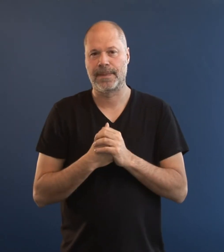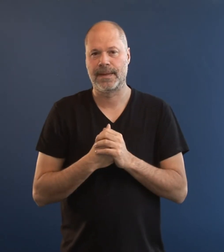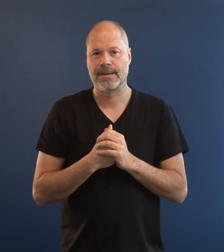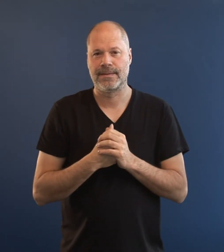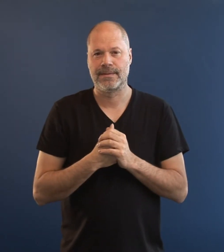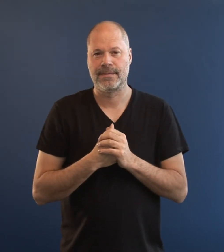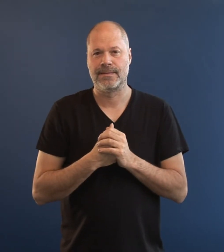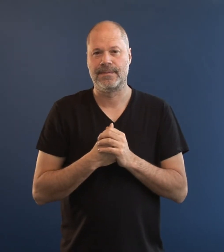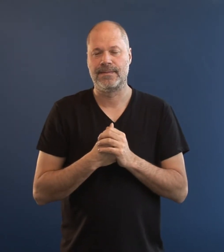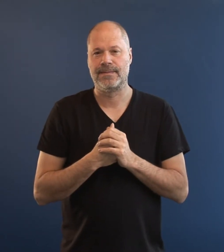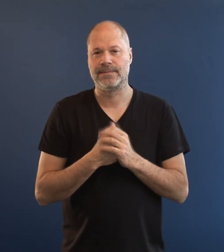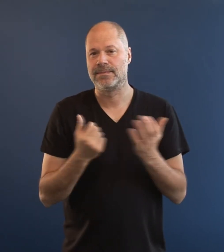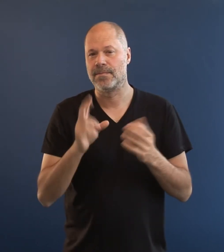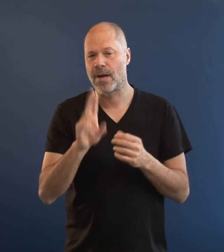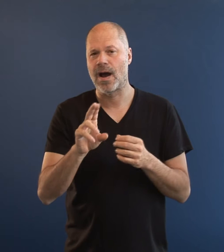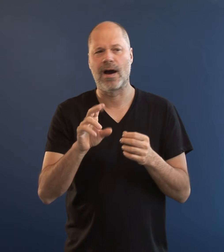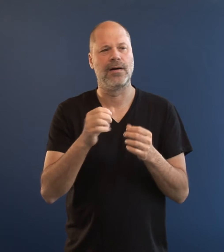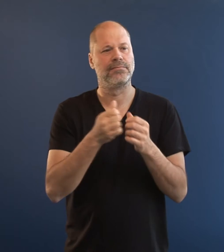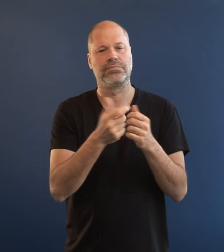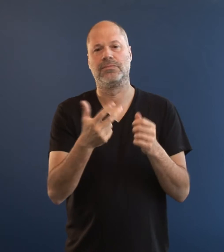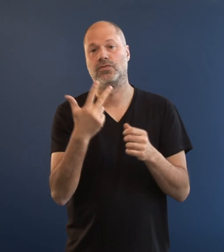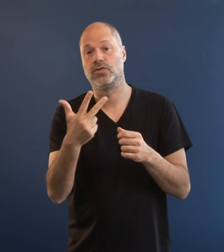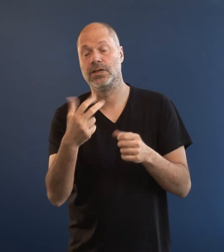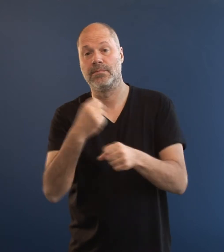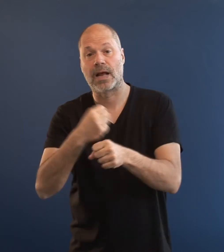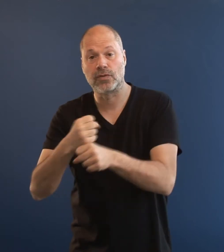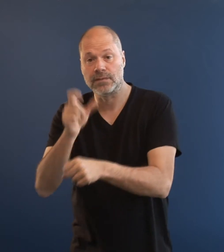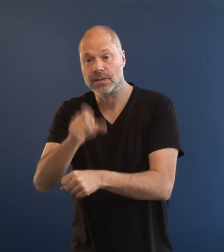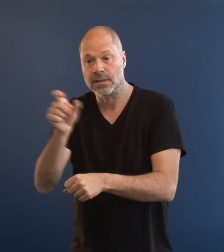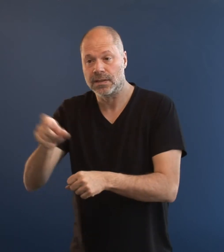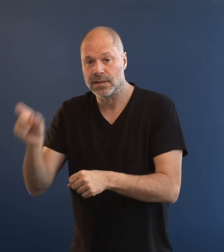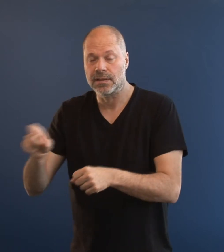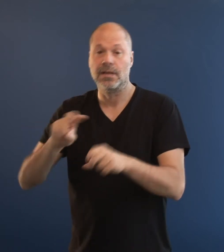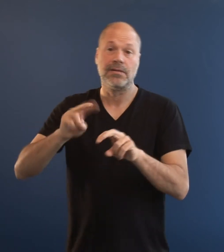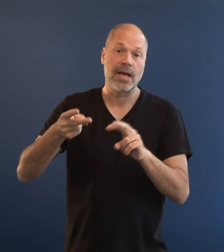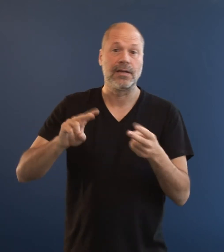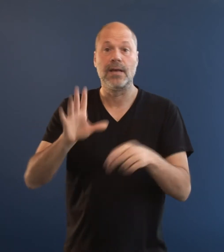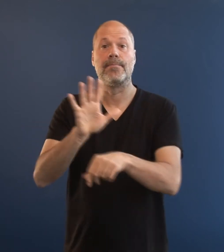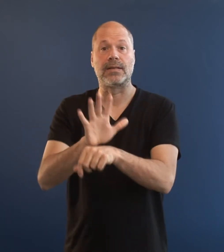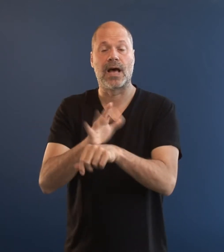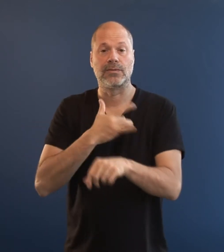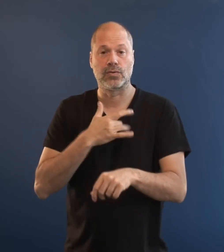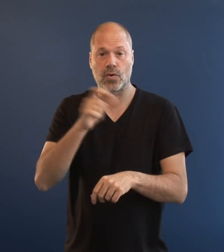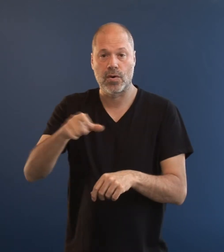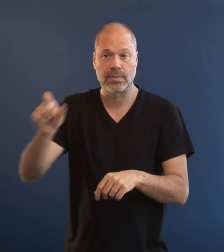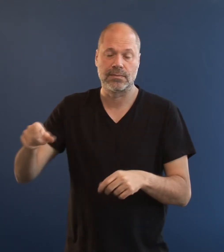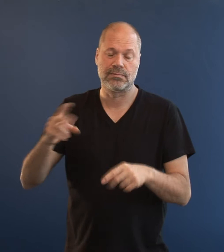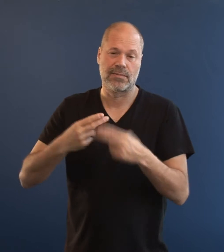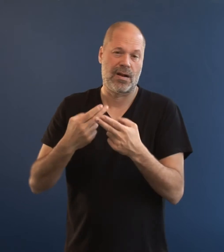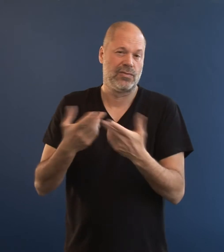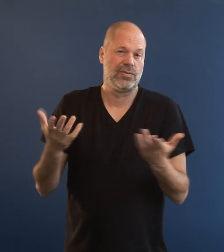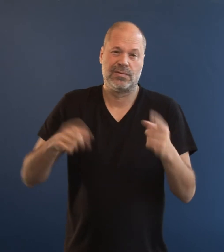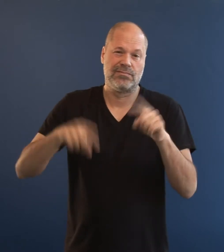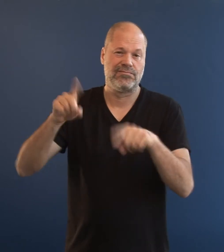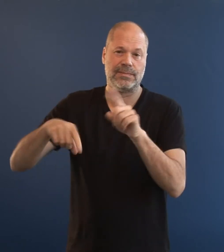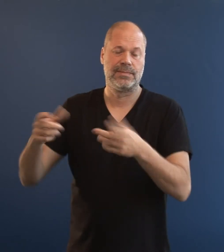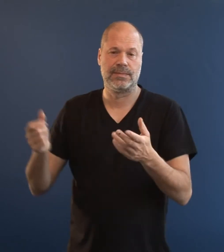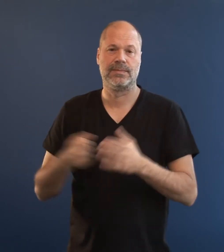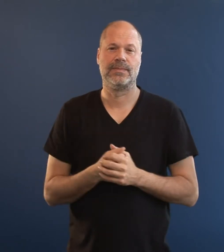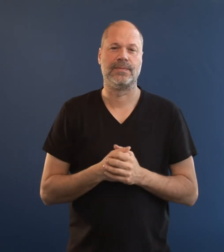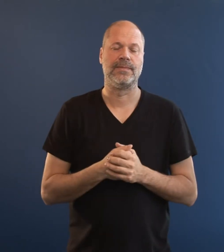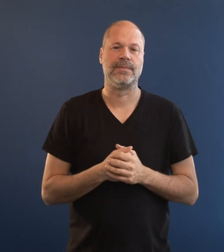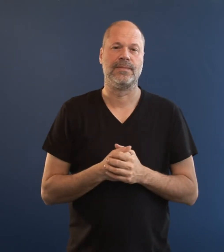Sometimes he has three coworkers, sometimes as many as 15.